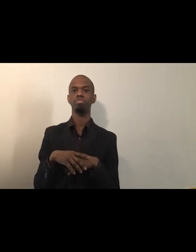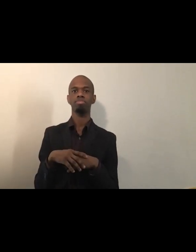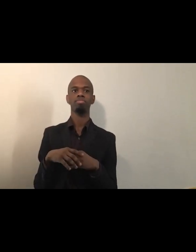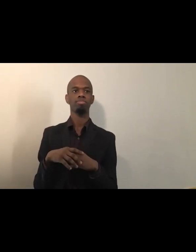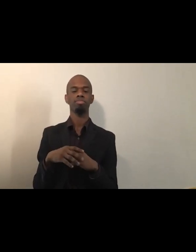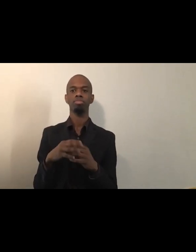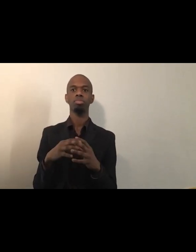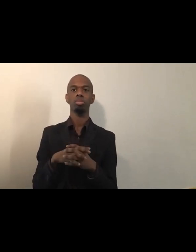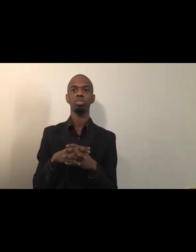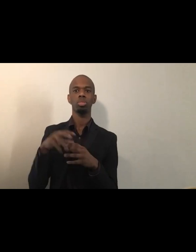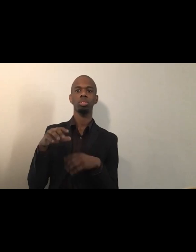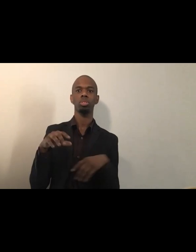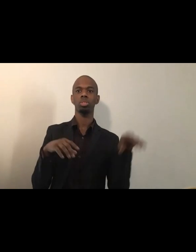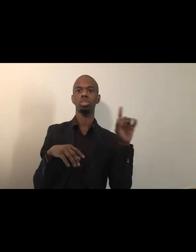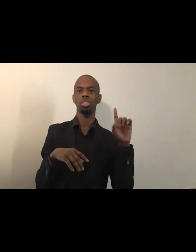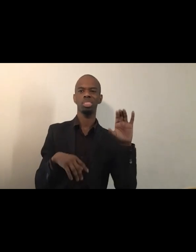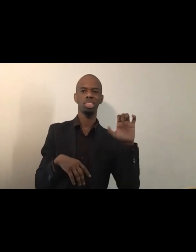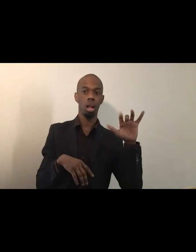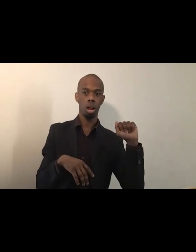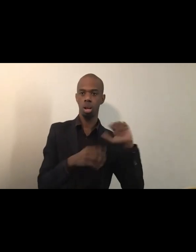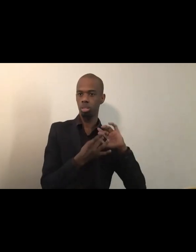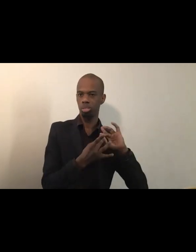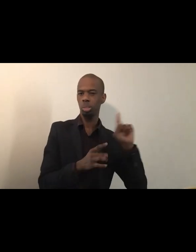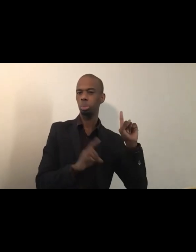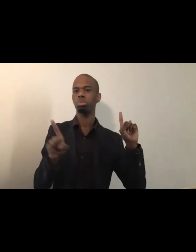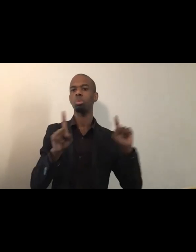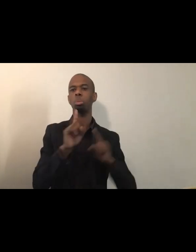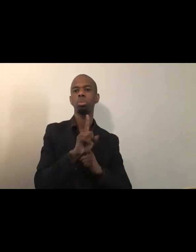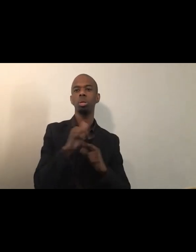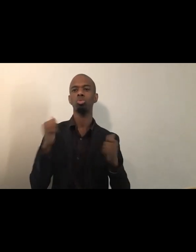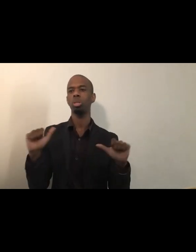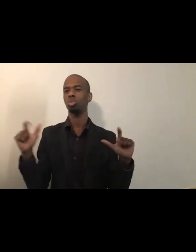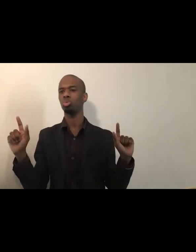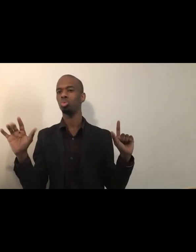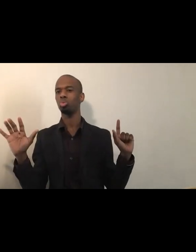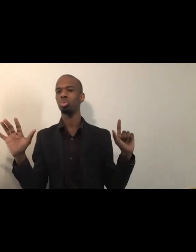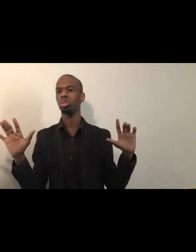[Celia] Hold on. I'm trying to also, yeah, here we go. Hi, Celia.